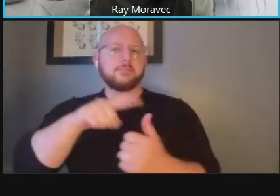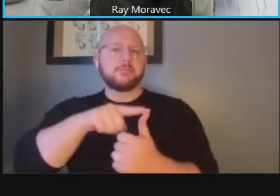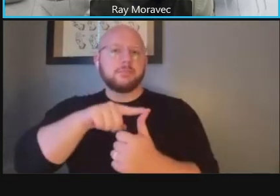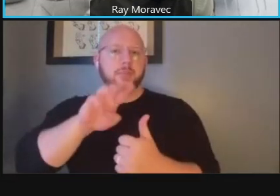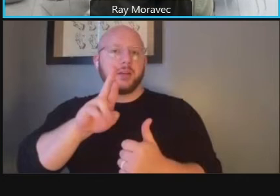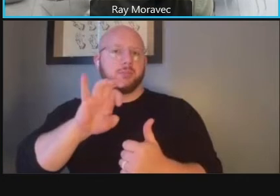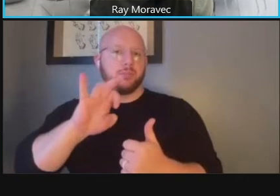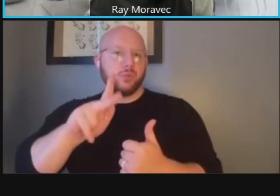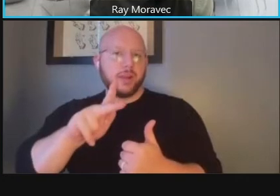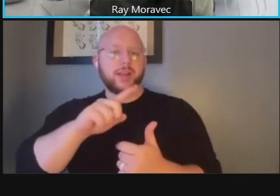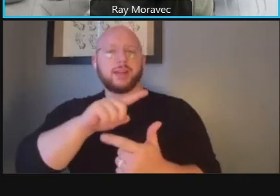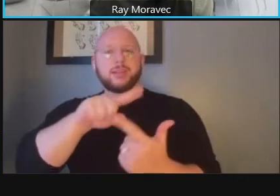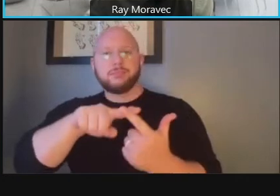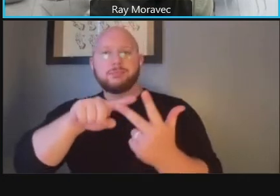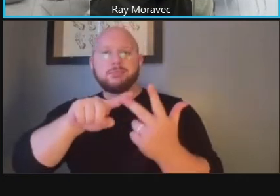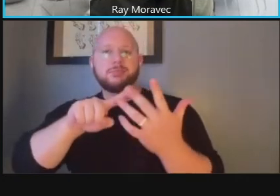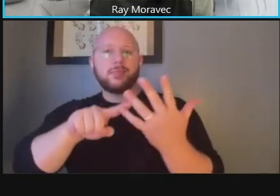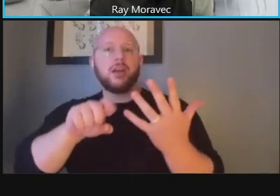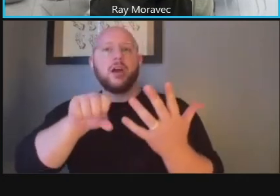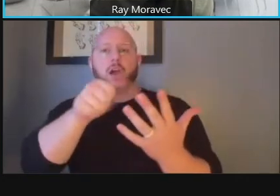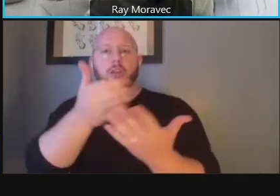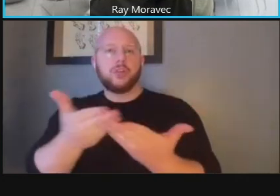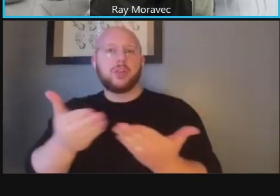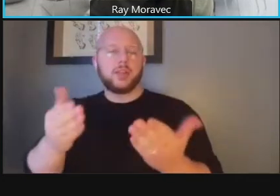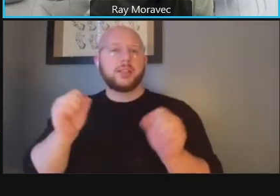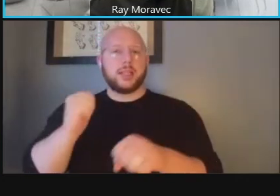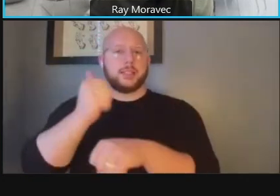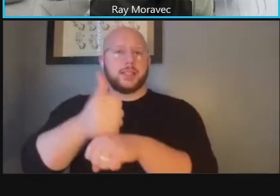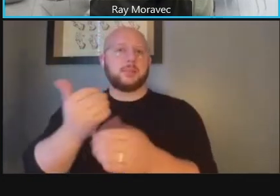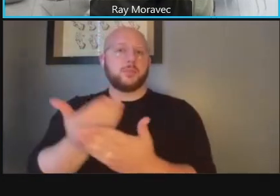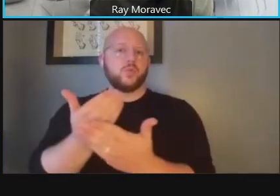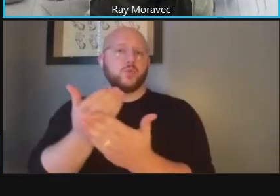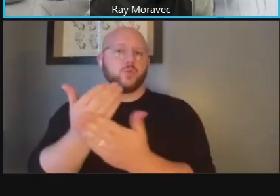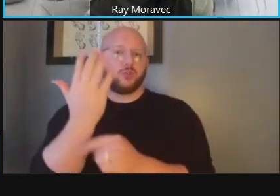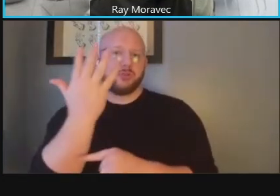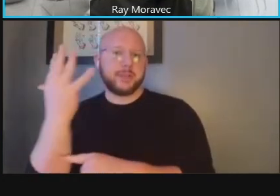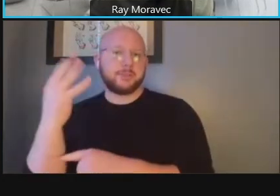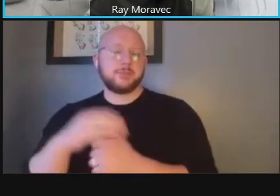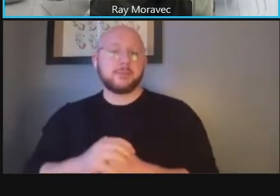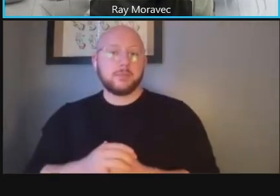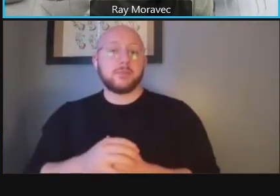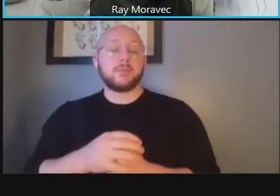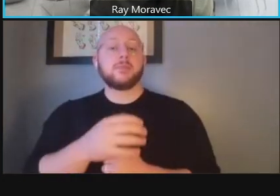throughout to build upon but there is room for additional street plant there is limited room